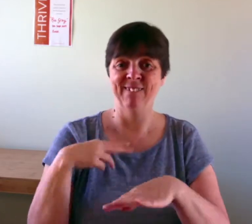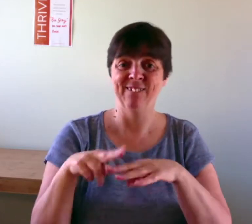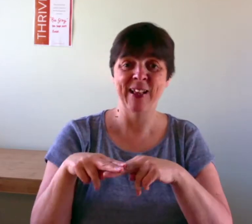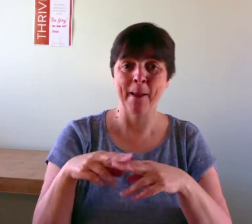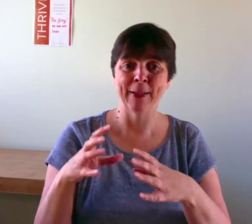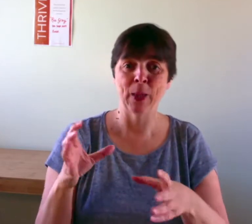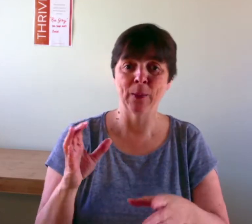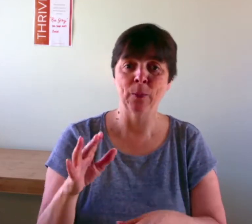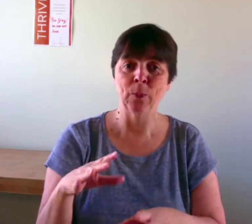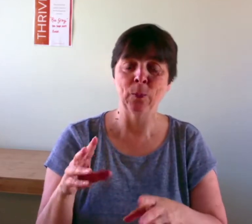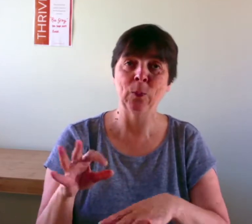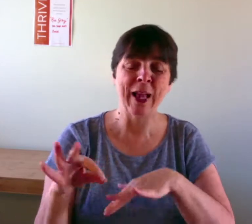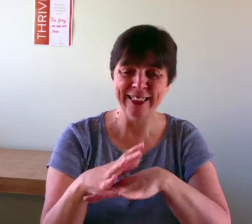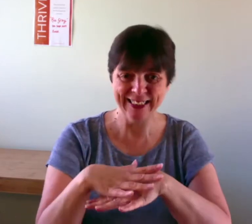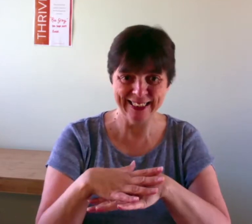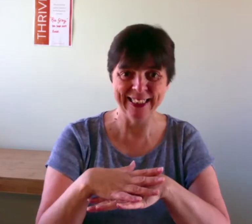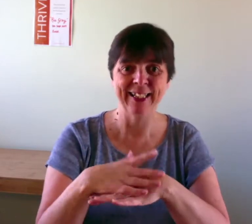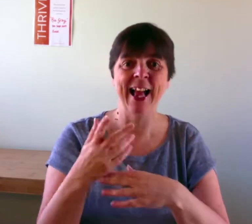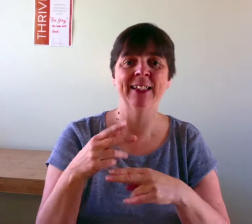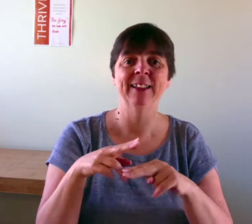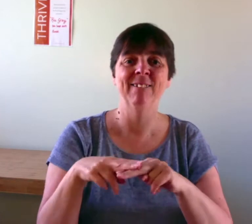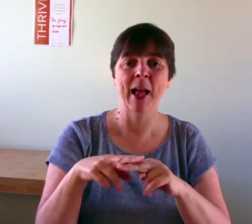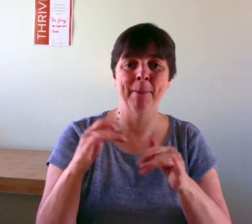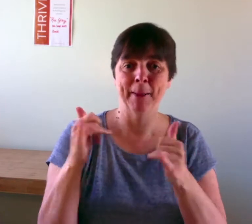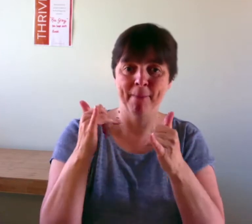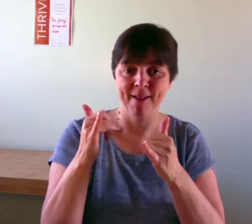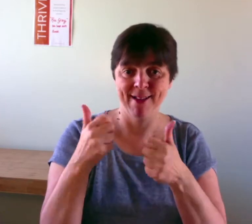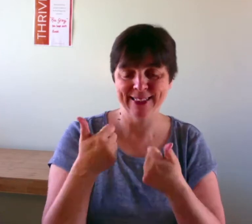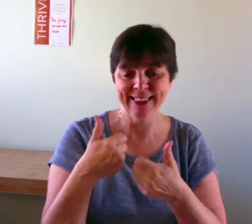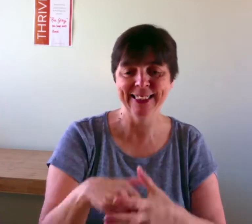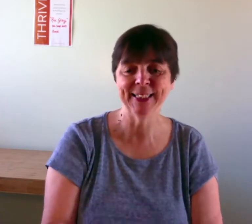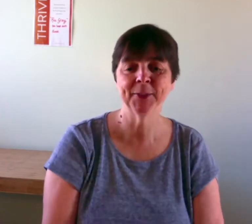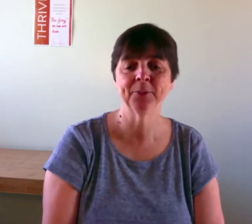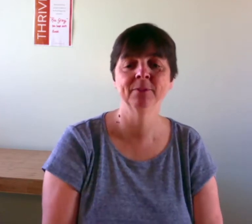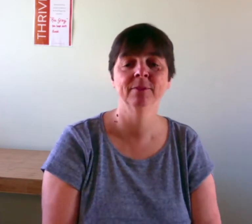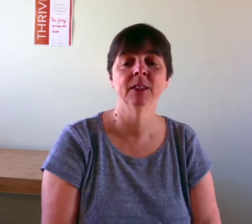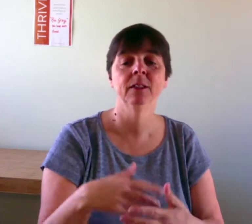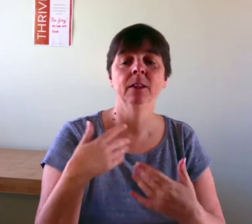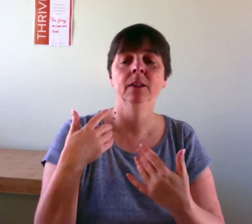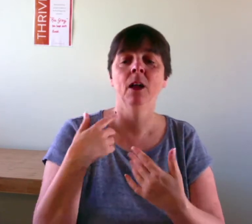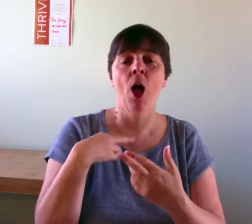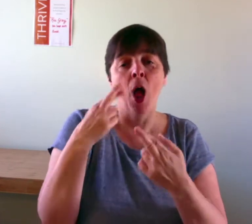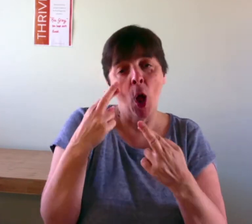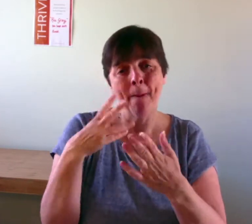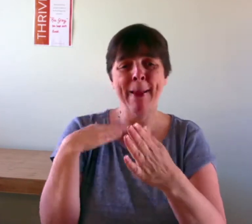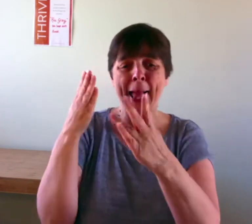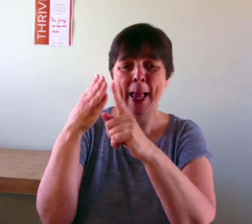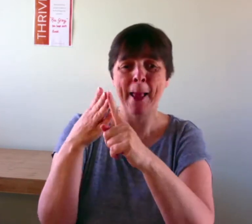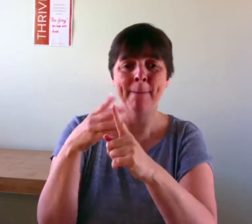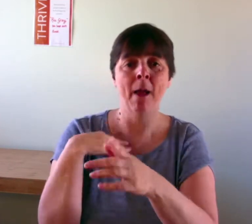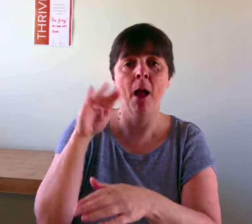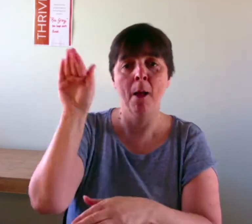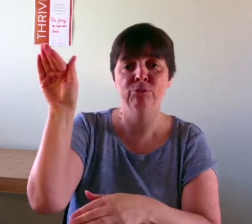Huge achievement was going to family wedding Family party